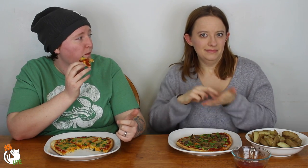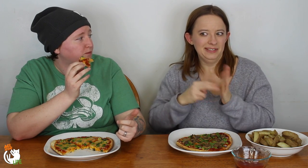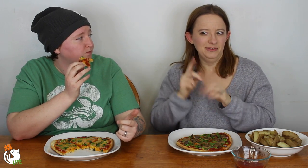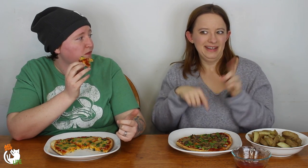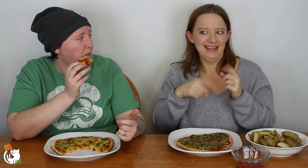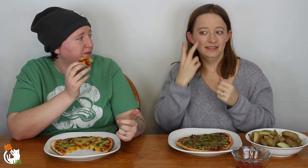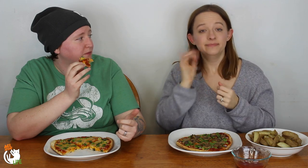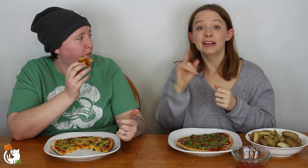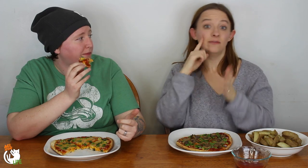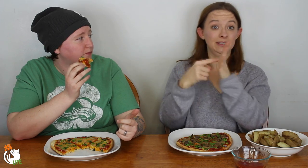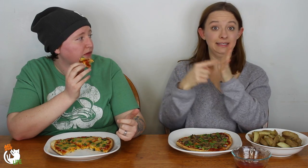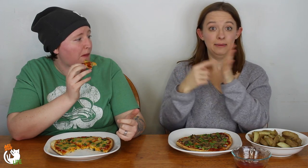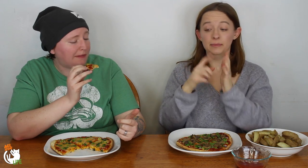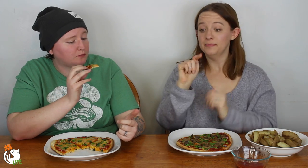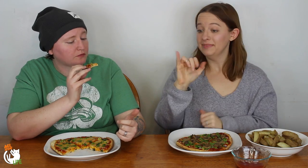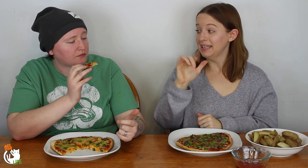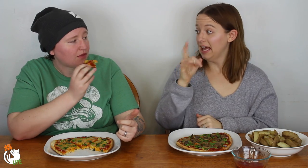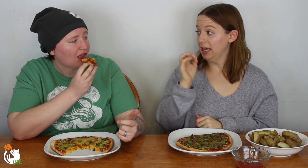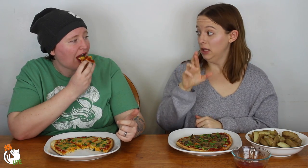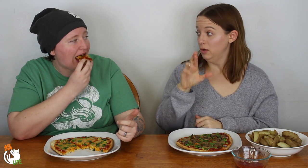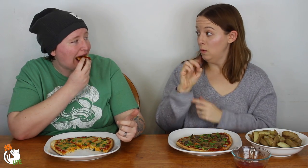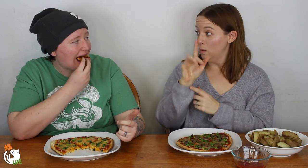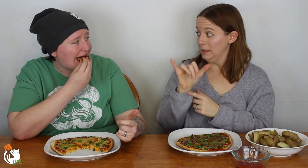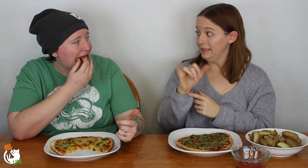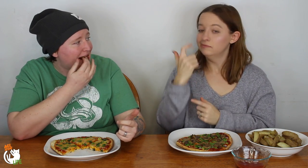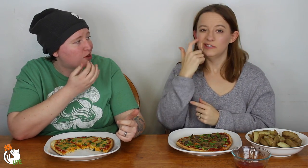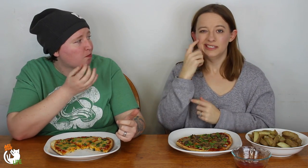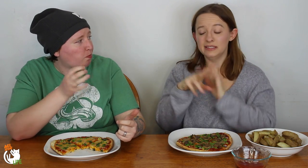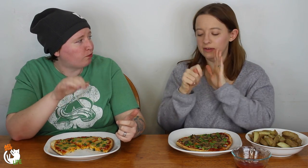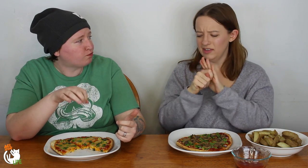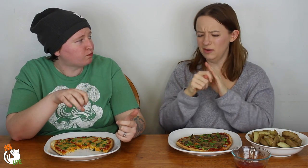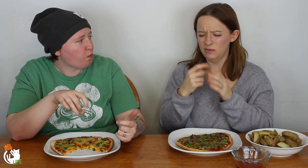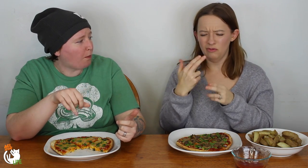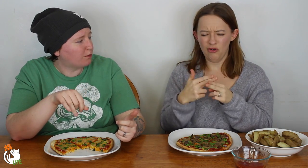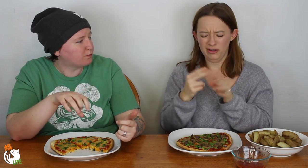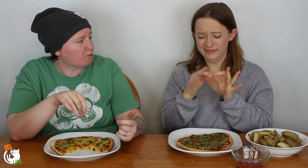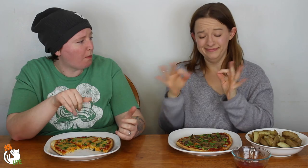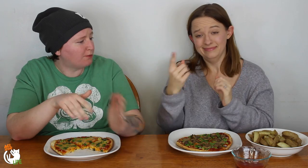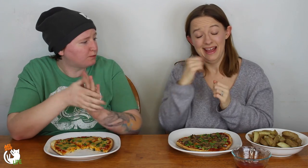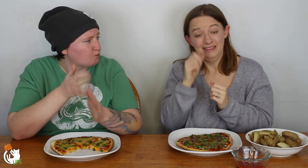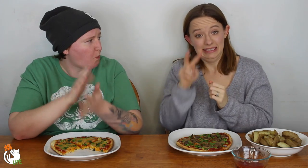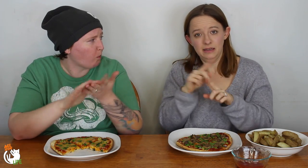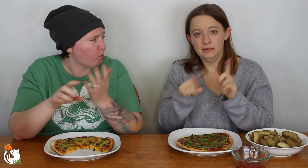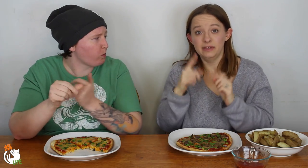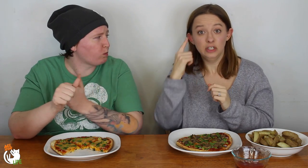Meaning you can't see -- like for example, Tyler Oakley recently had a video called, something like -- I haven't seen it,